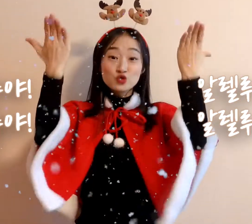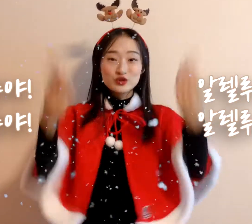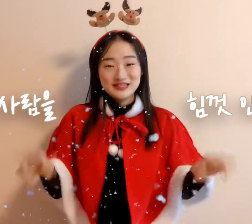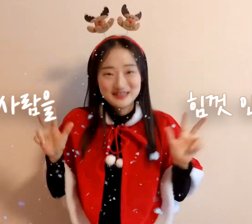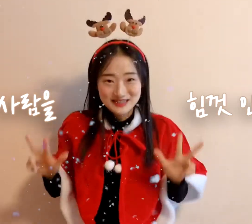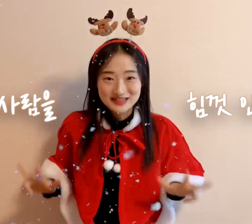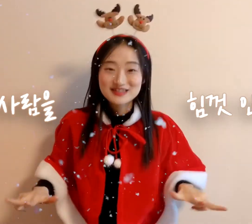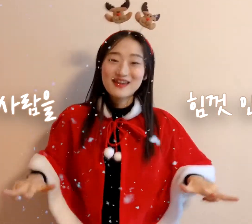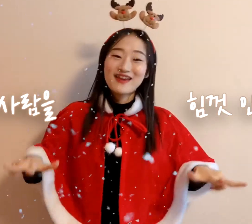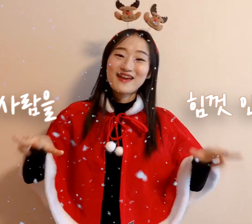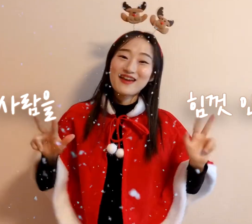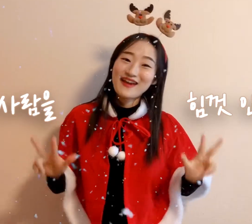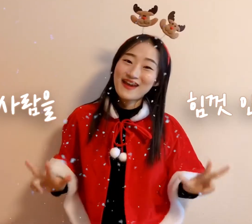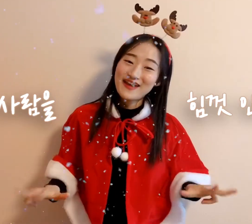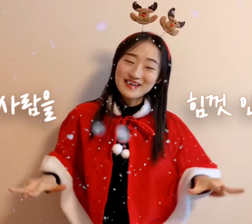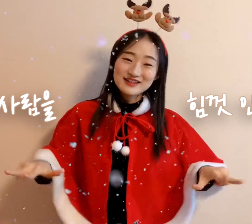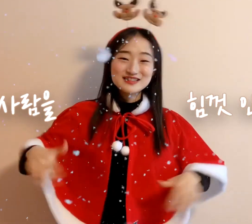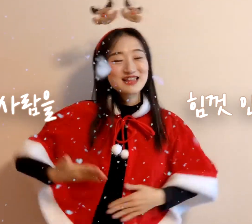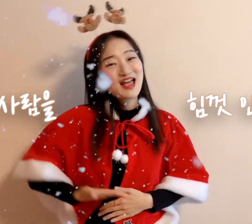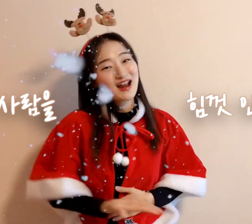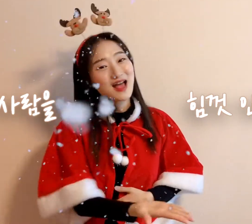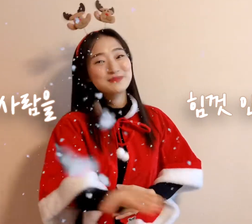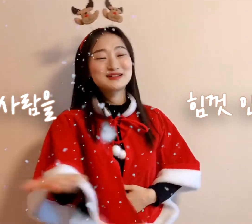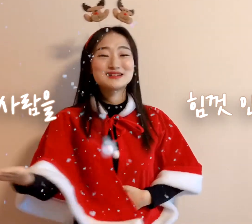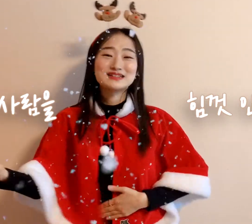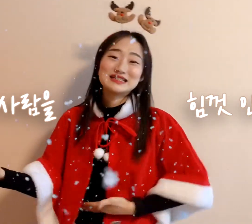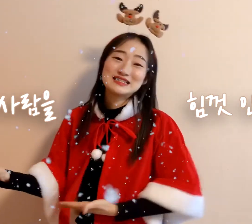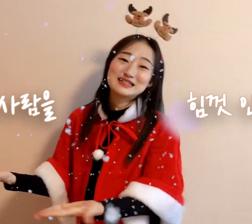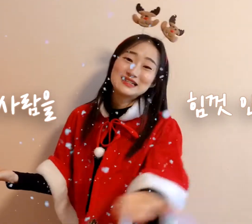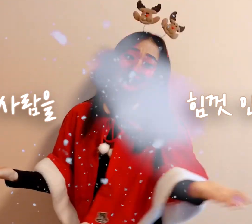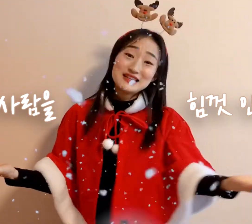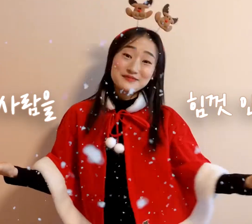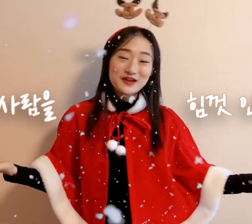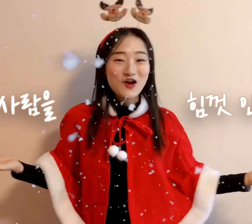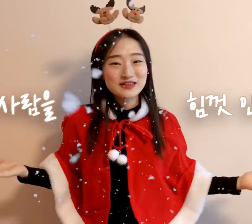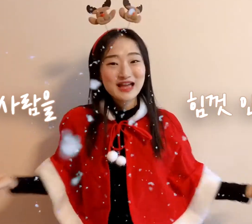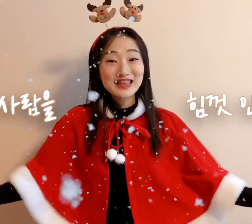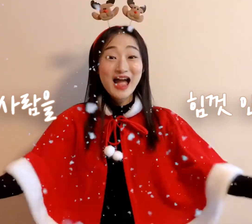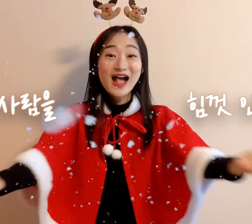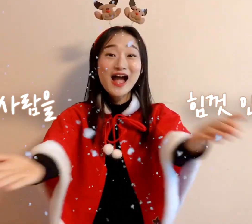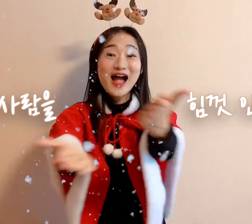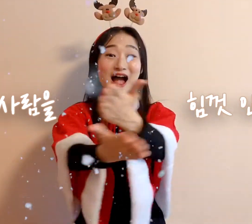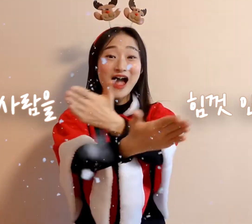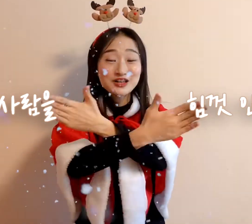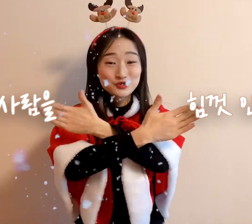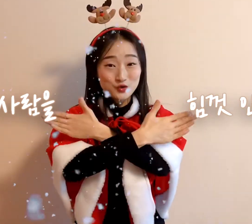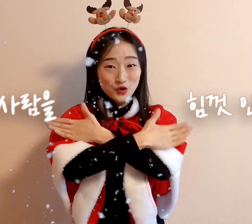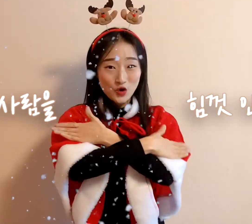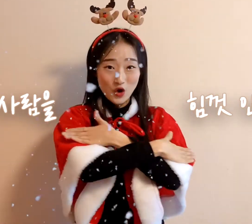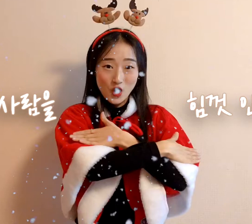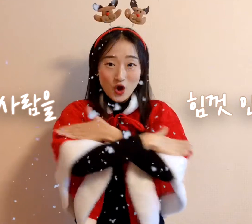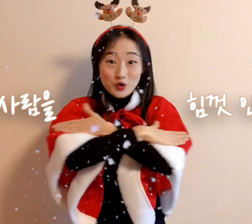Now it's time to give each other a big hug